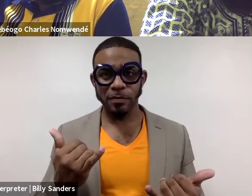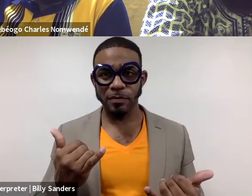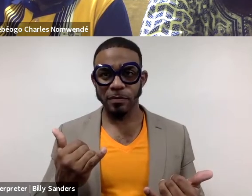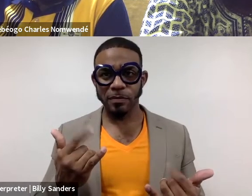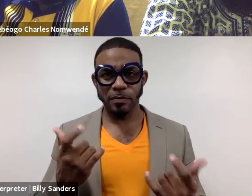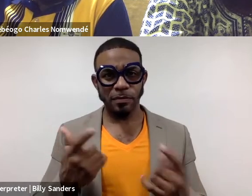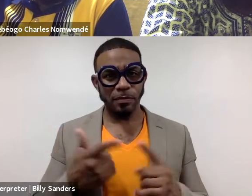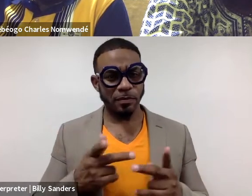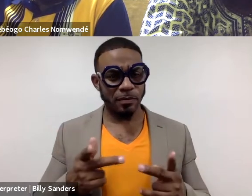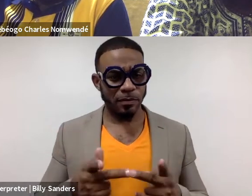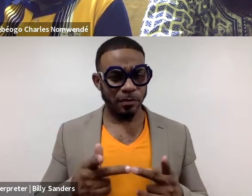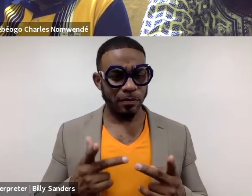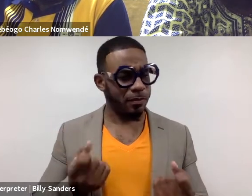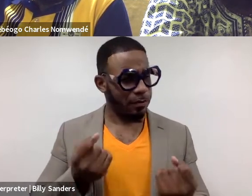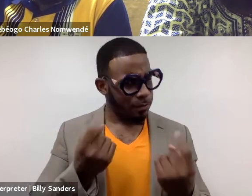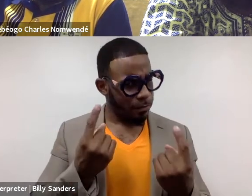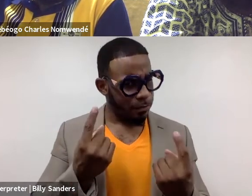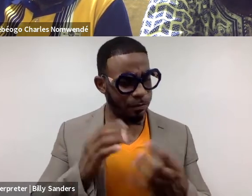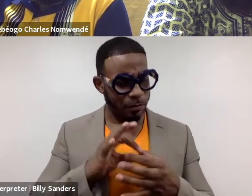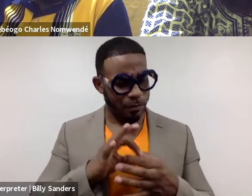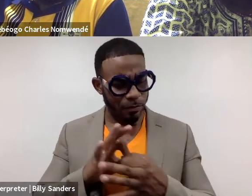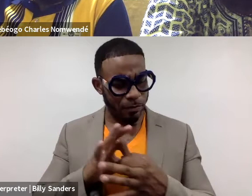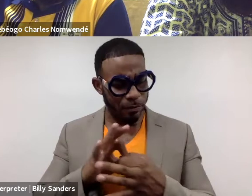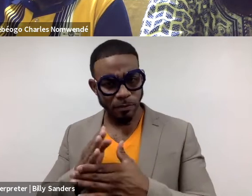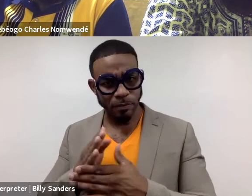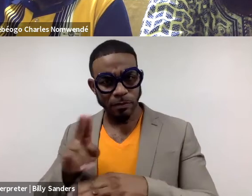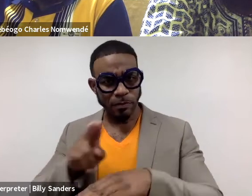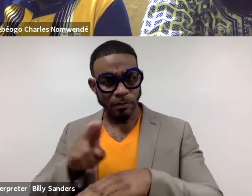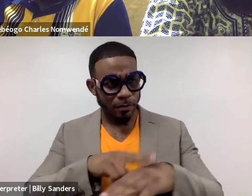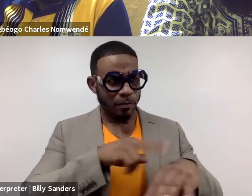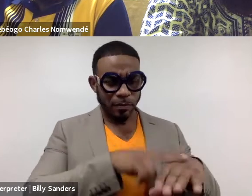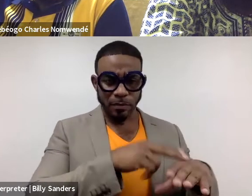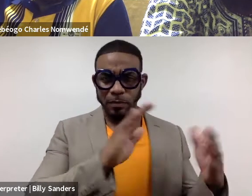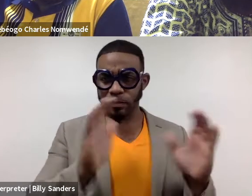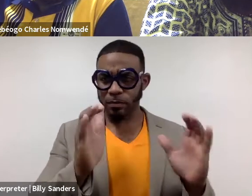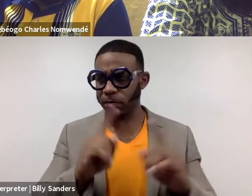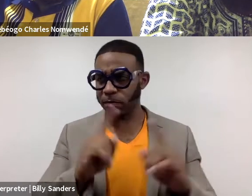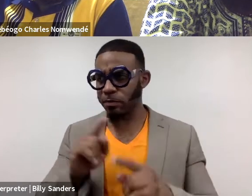from a place of understanding relationships between nations as opposed to a very straight